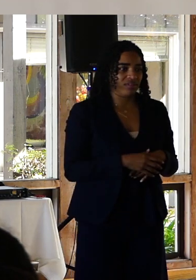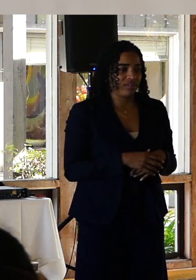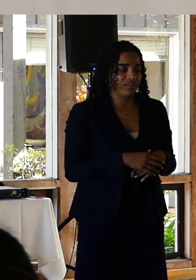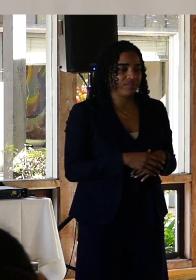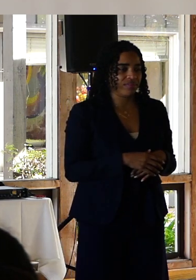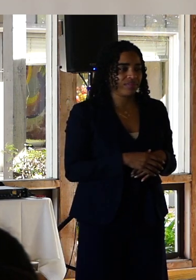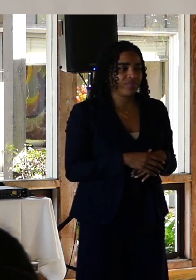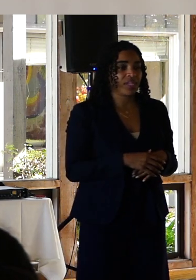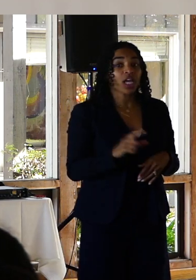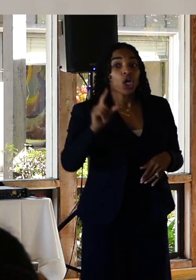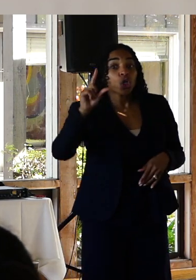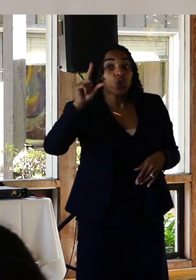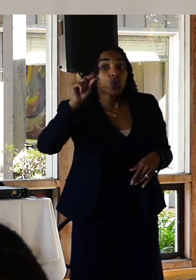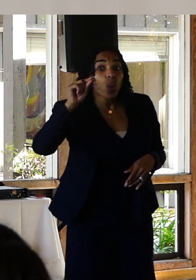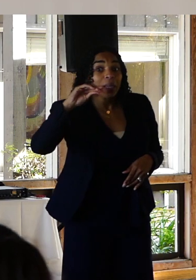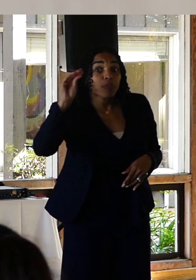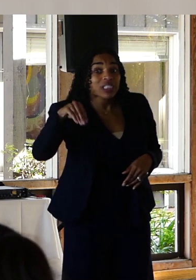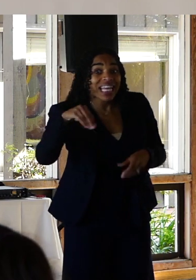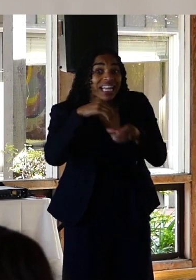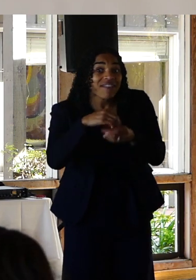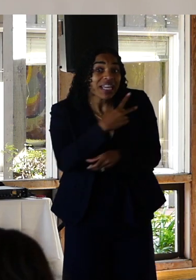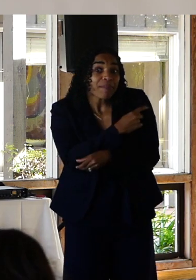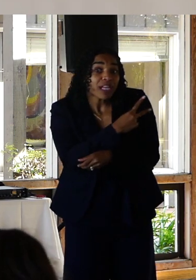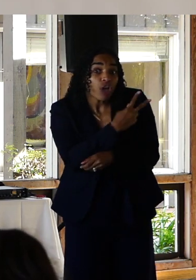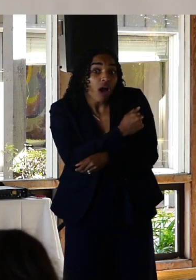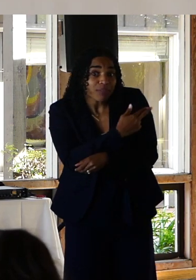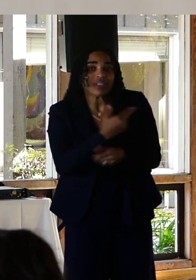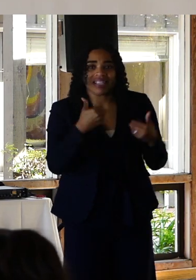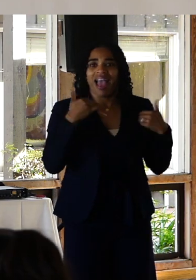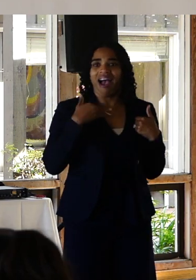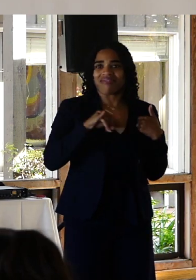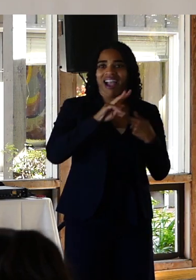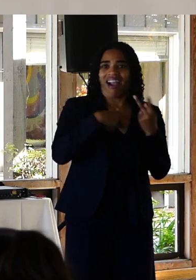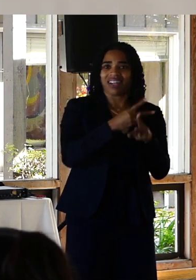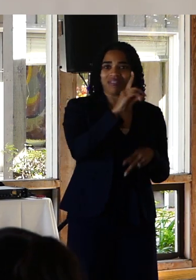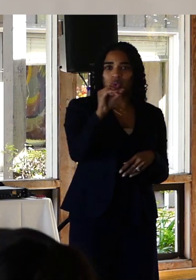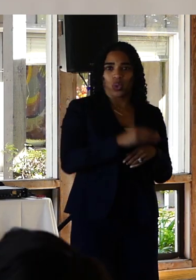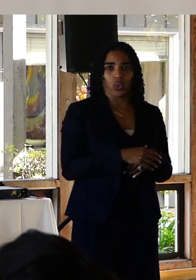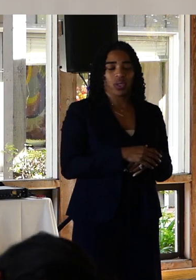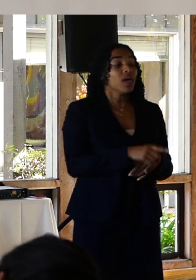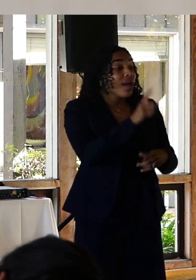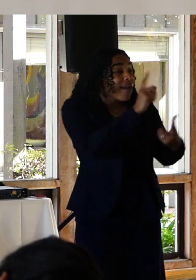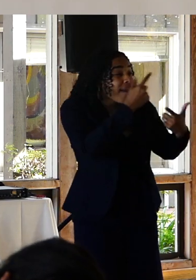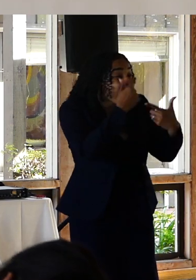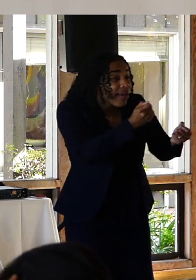around 20 percent of inpatient hospital stays and while interestingly enough